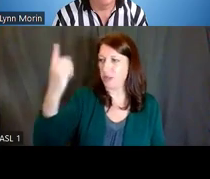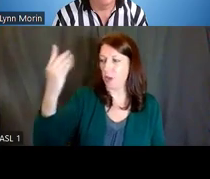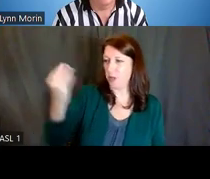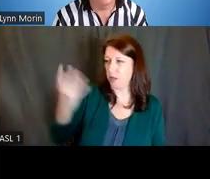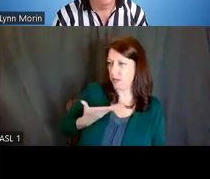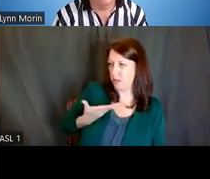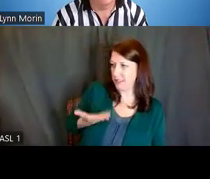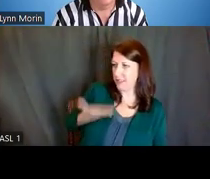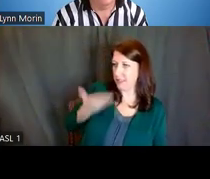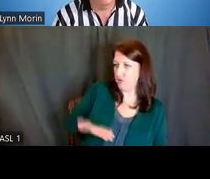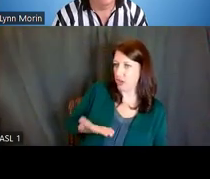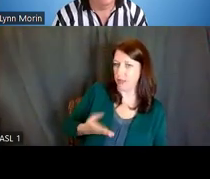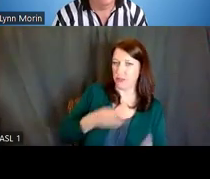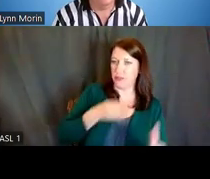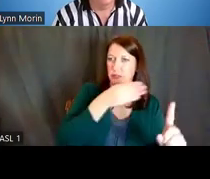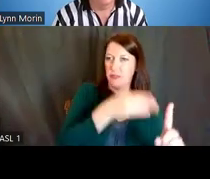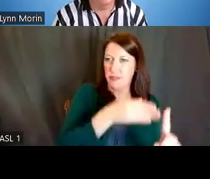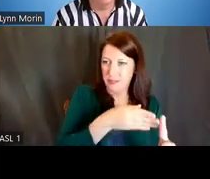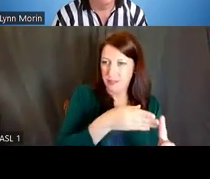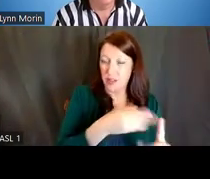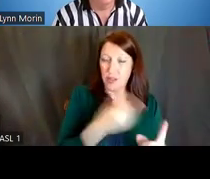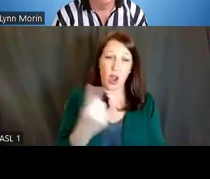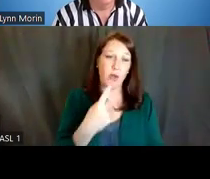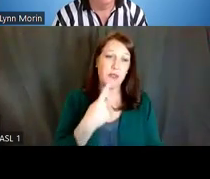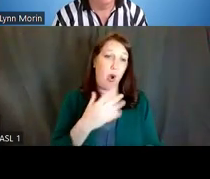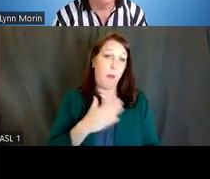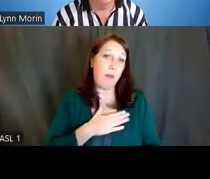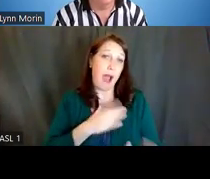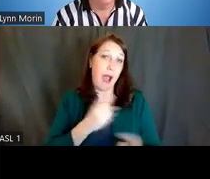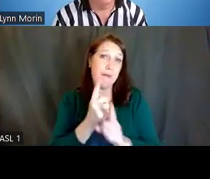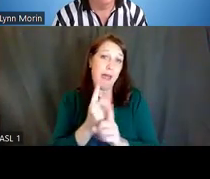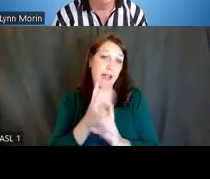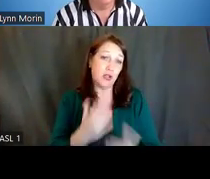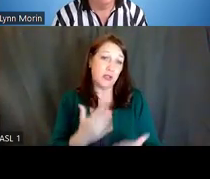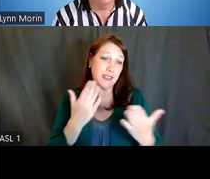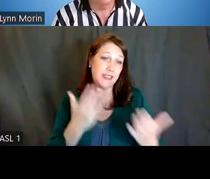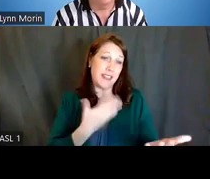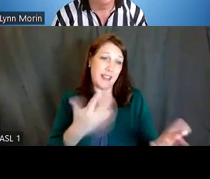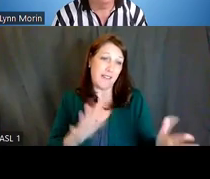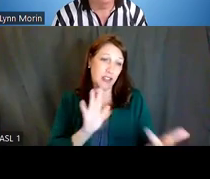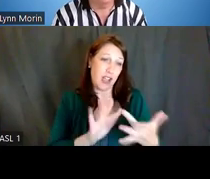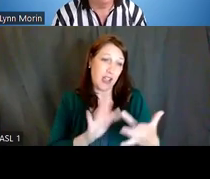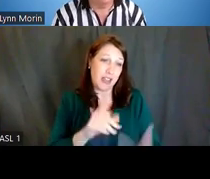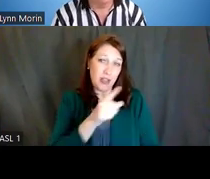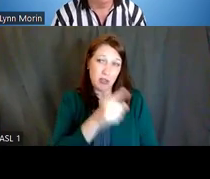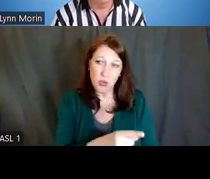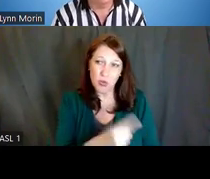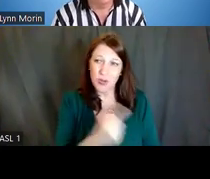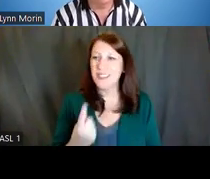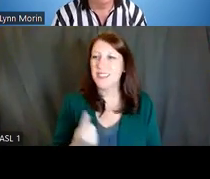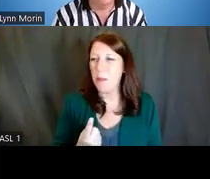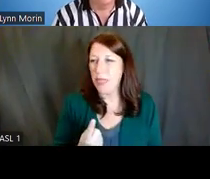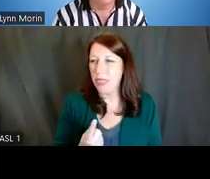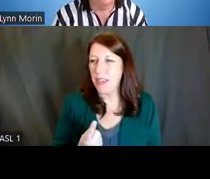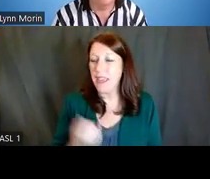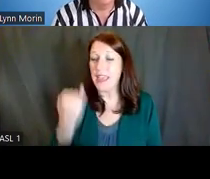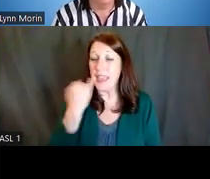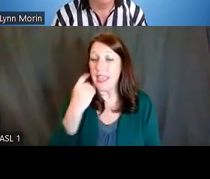because you can always lead in with, "My mentor has suggested that I contact you." If you need sponsorship and it's a need